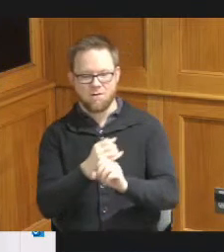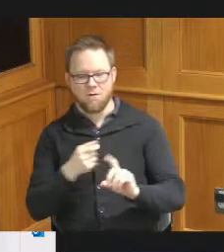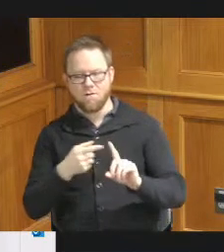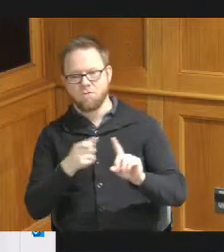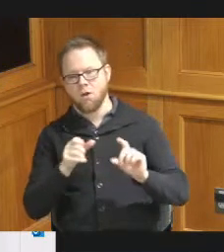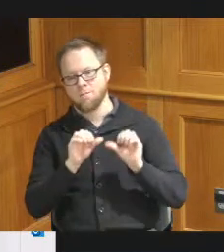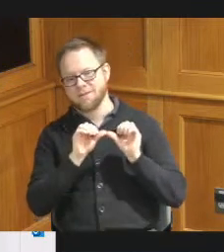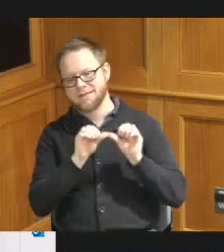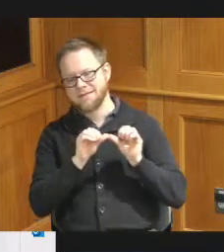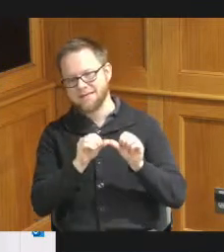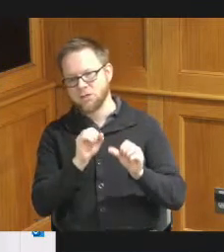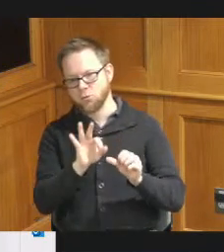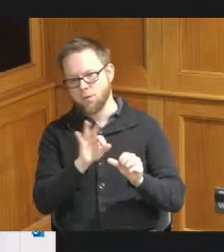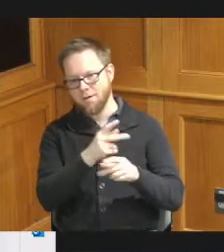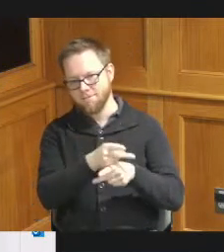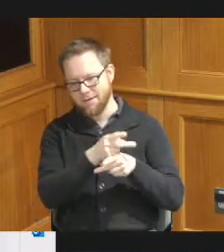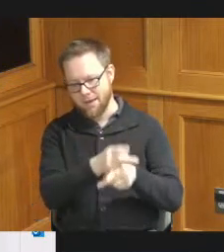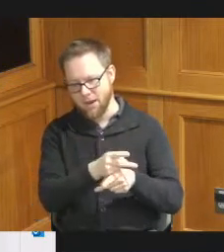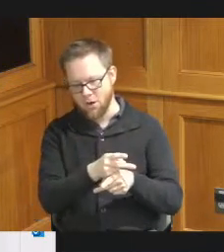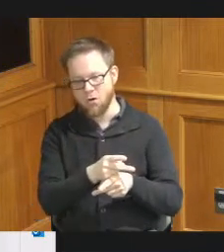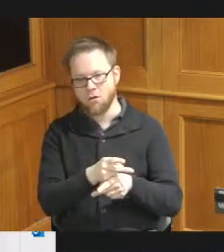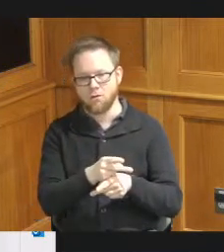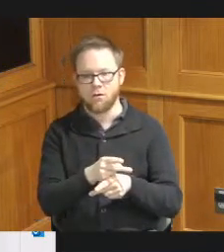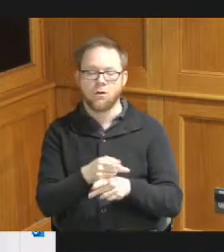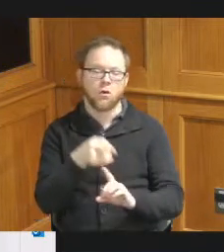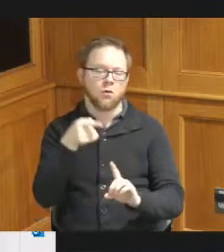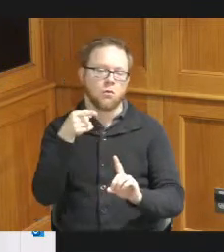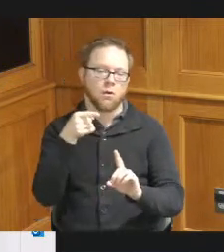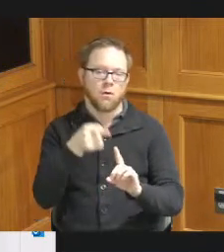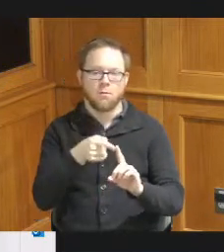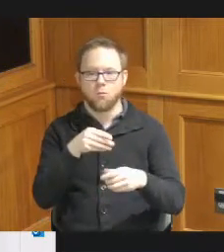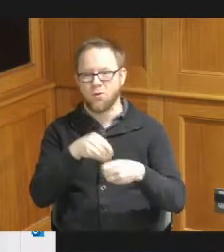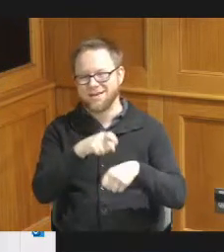of pair some of the data we looked at was the point in time count from 2022